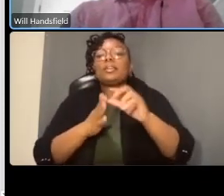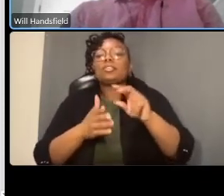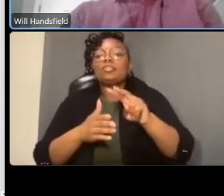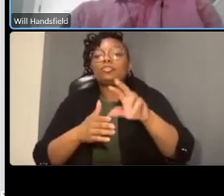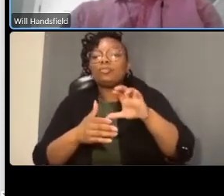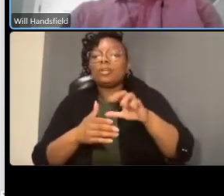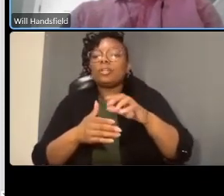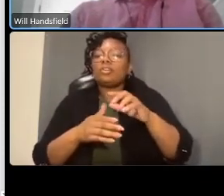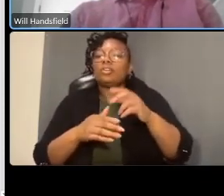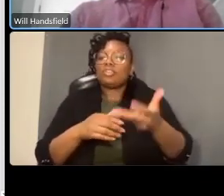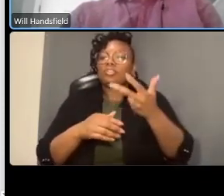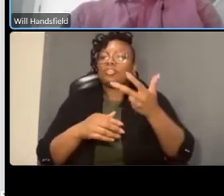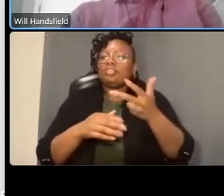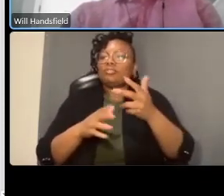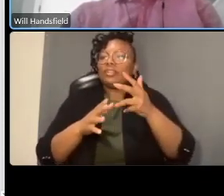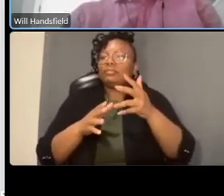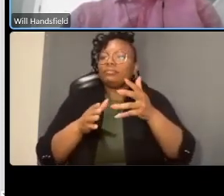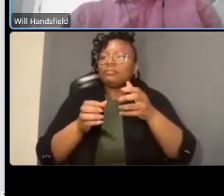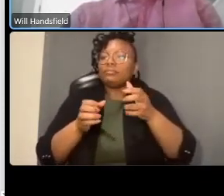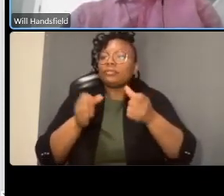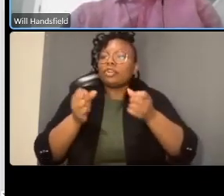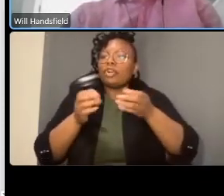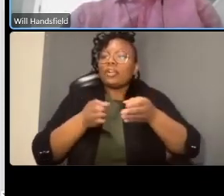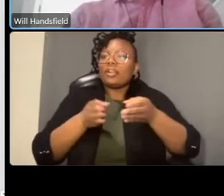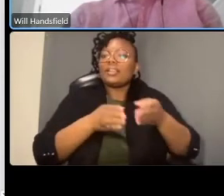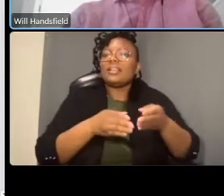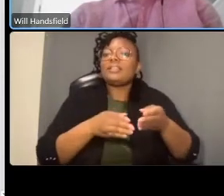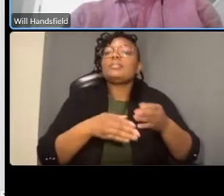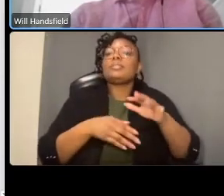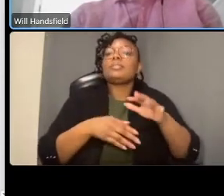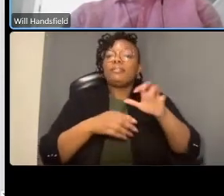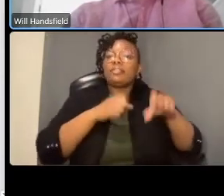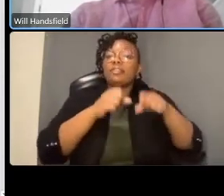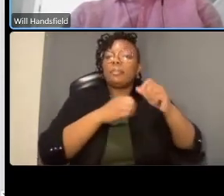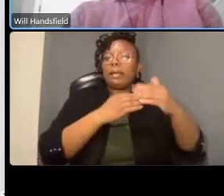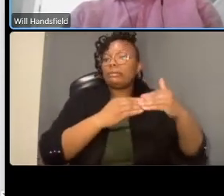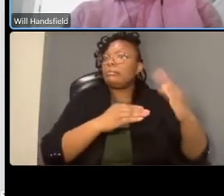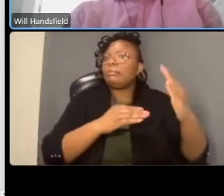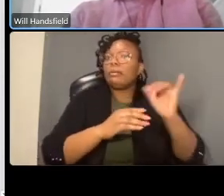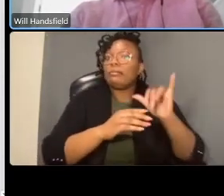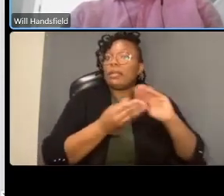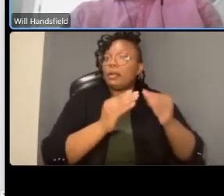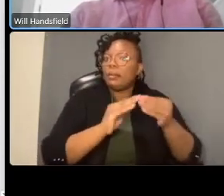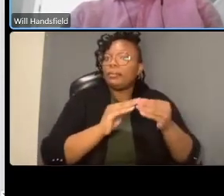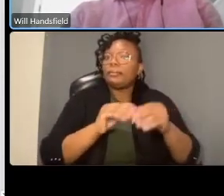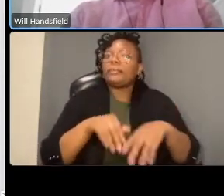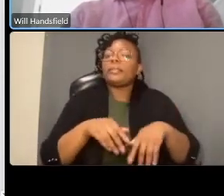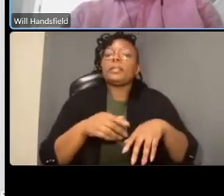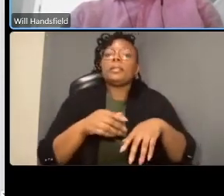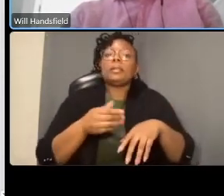when we do these facilities that have really excellent bike accommodations we can actually